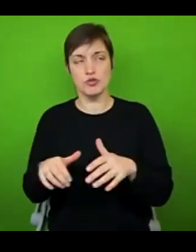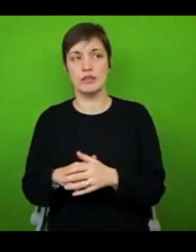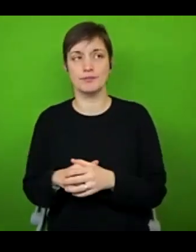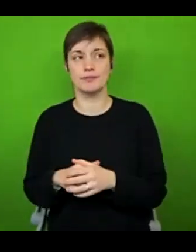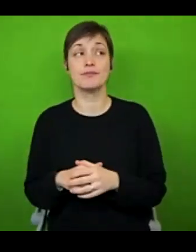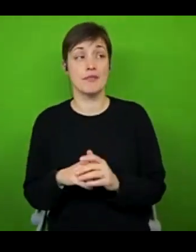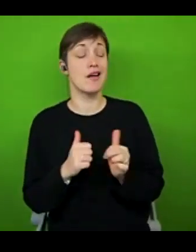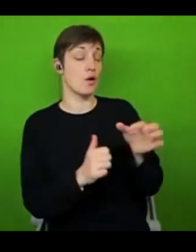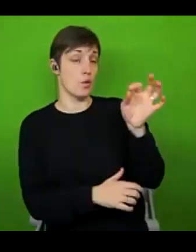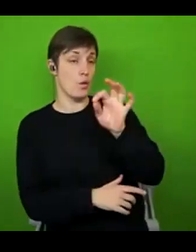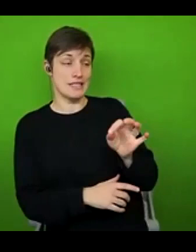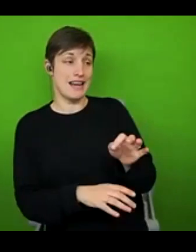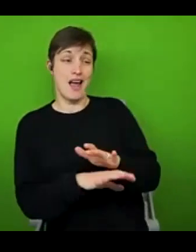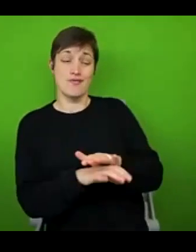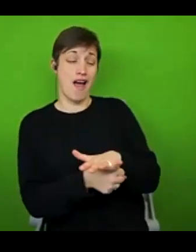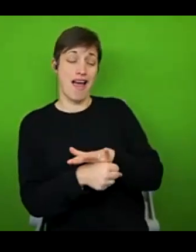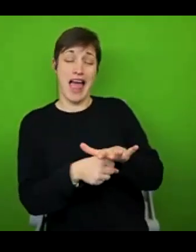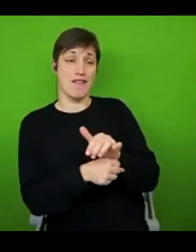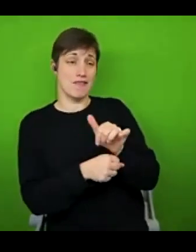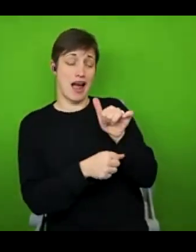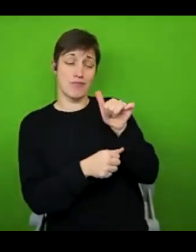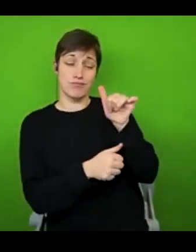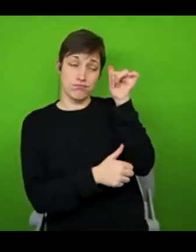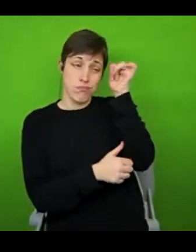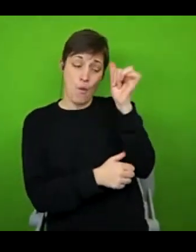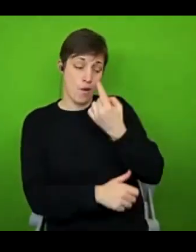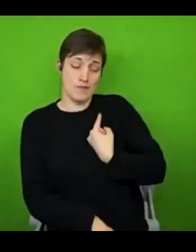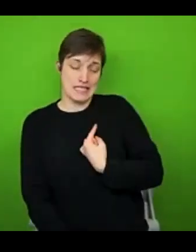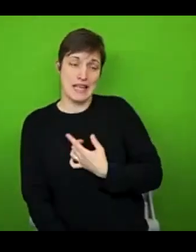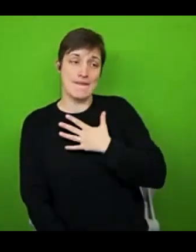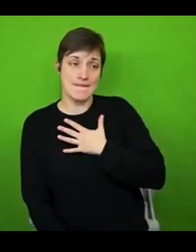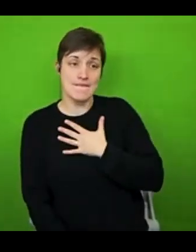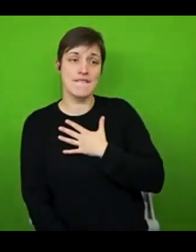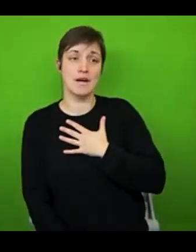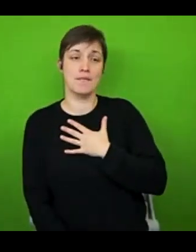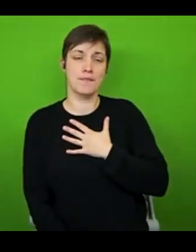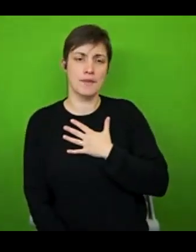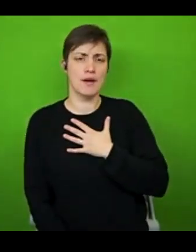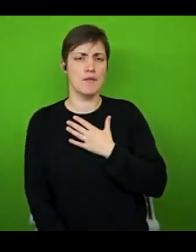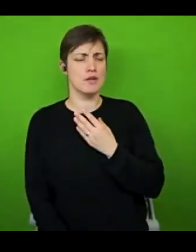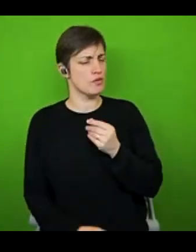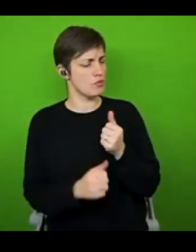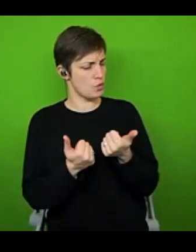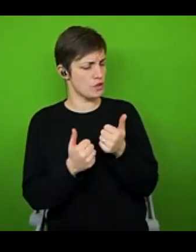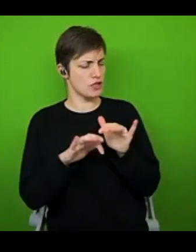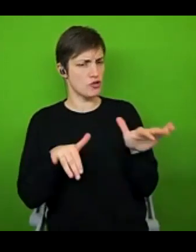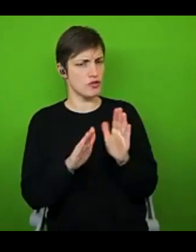expertise for me, but I think, there's some good children's books coming out at the minute, one to have a look at